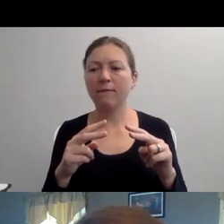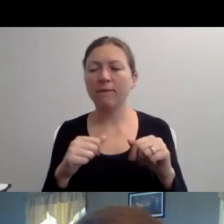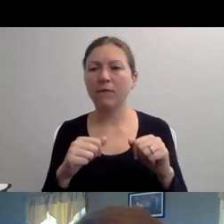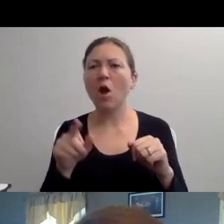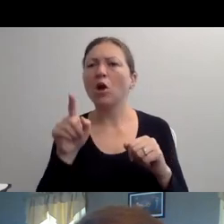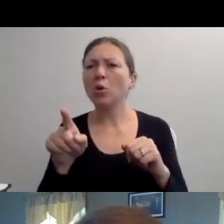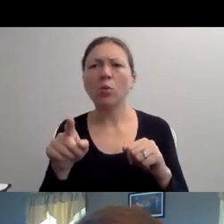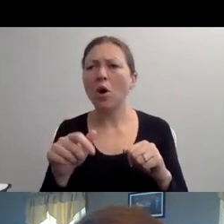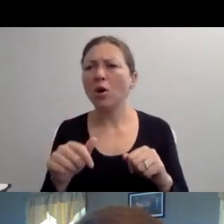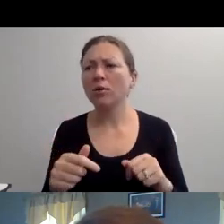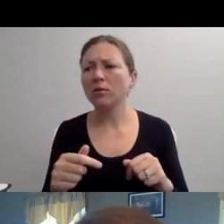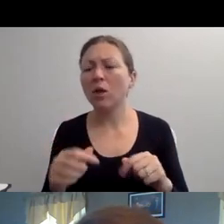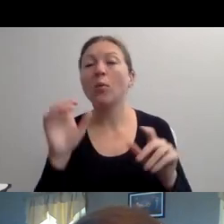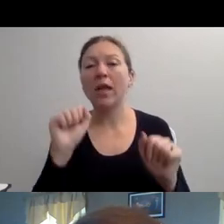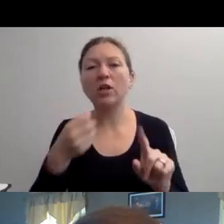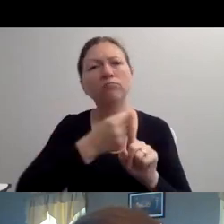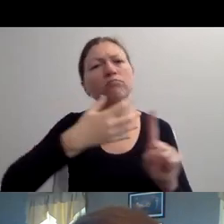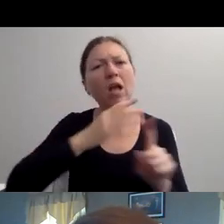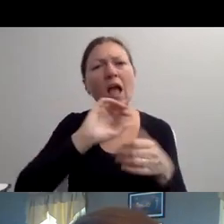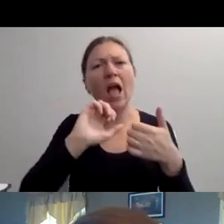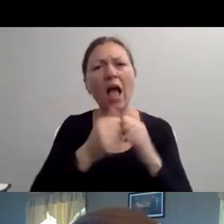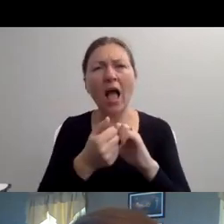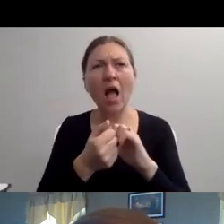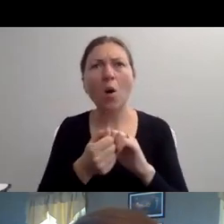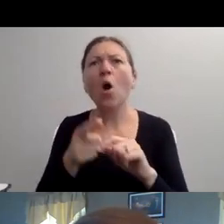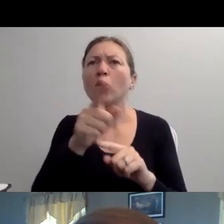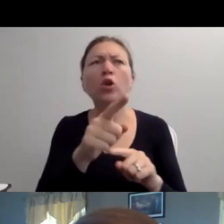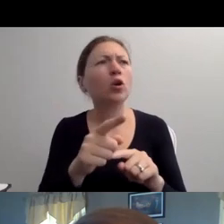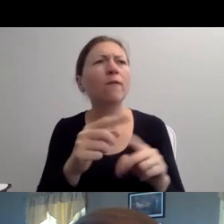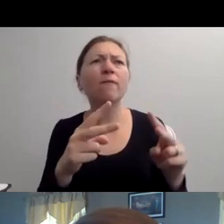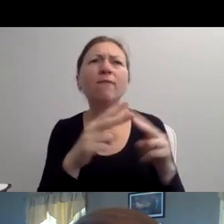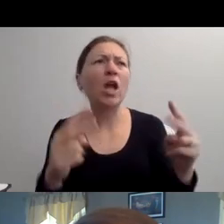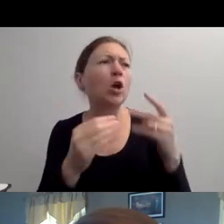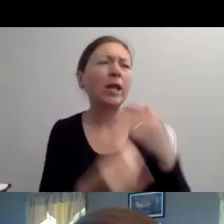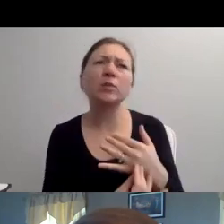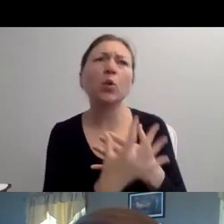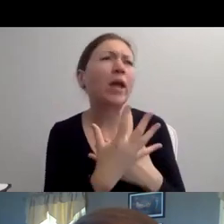HE CAME UP TO ME AND HE -- YOU KNOW, HE JUST DOESN'T REALLY REALIZE.